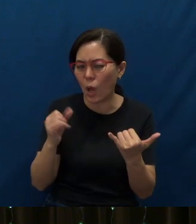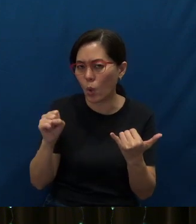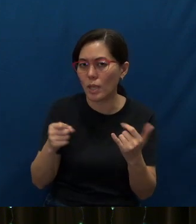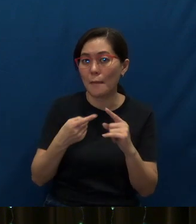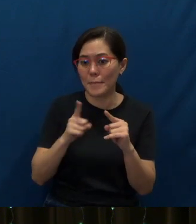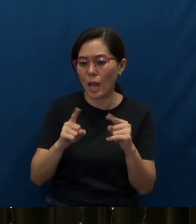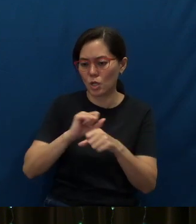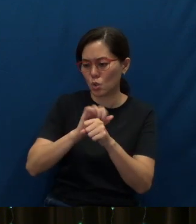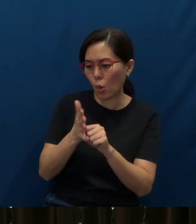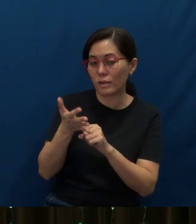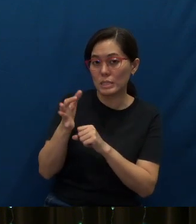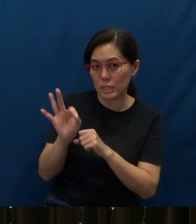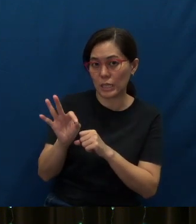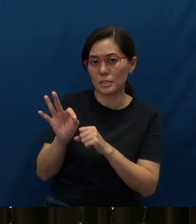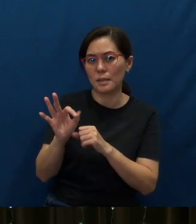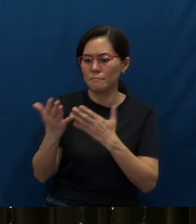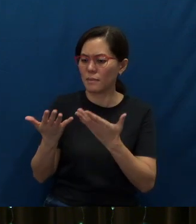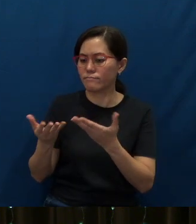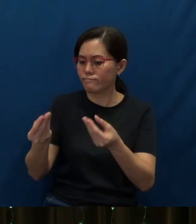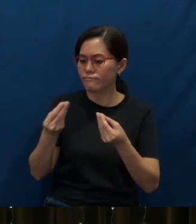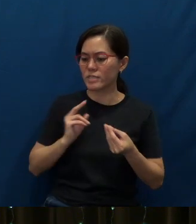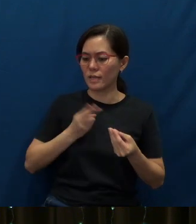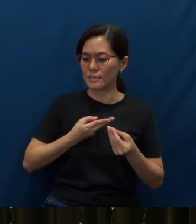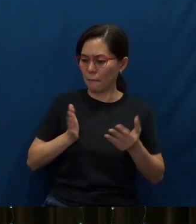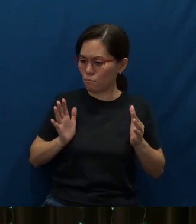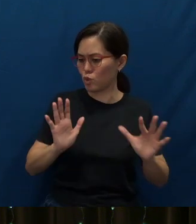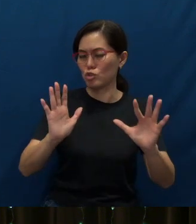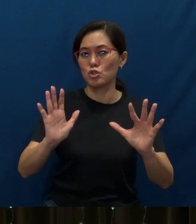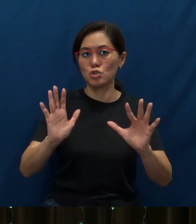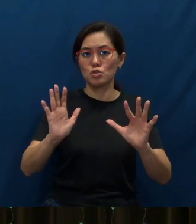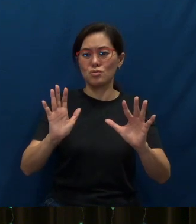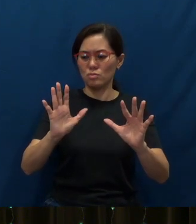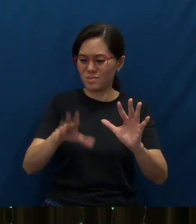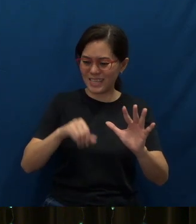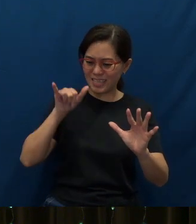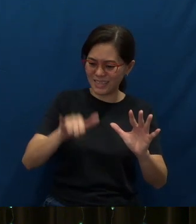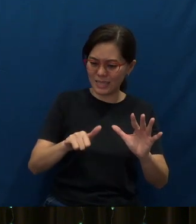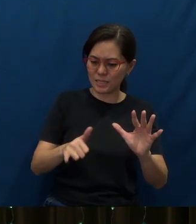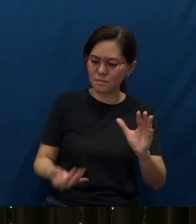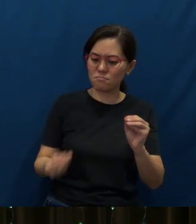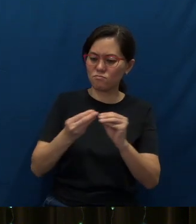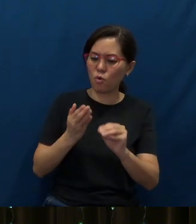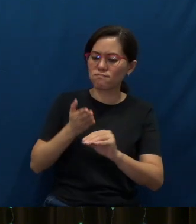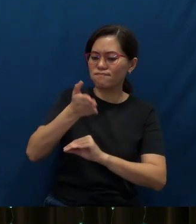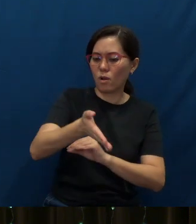But COVID-19 may have given us that push to take this much further.